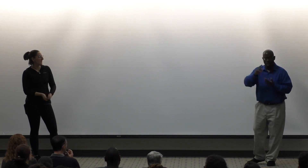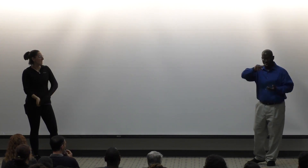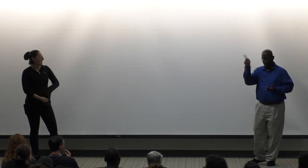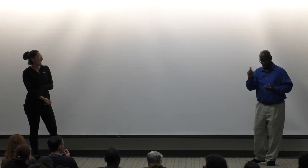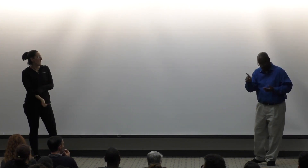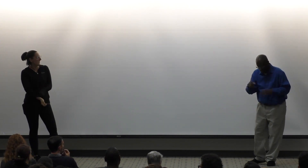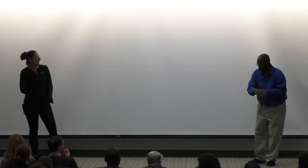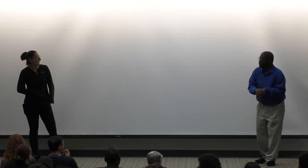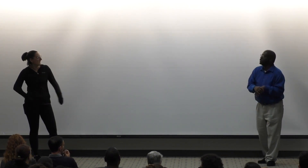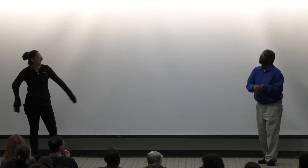That's a good question.